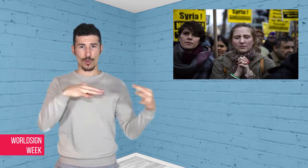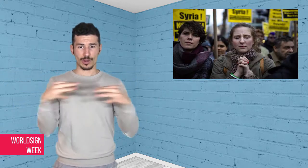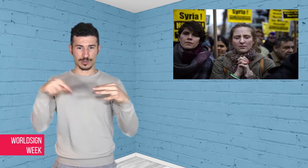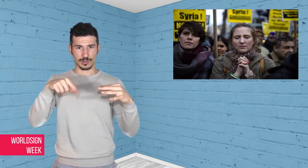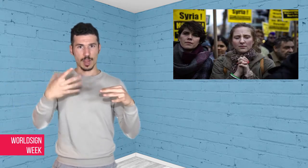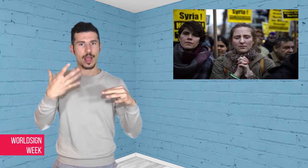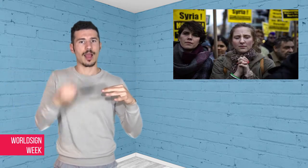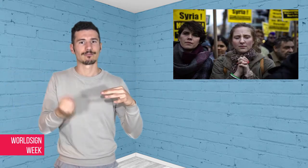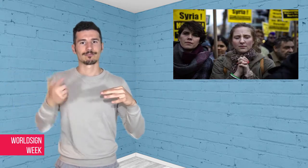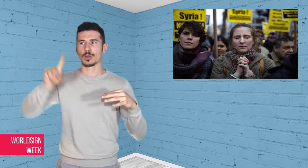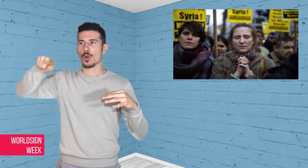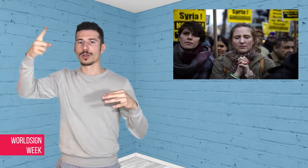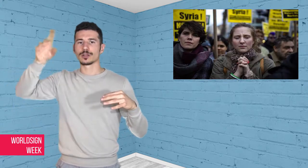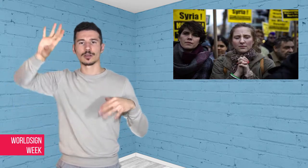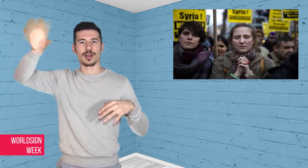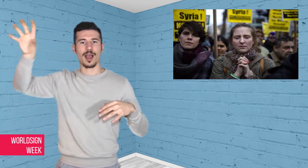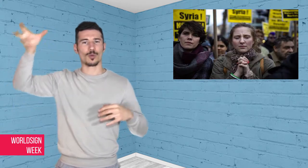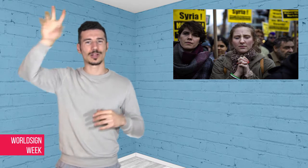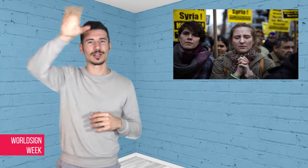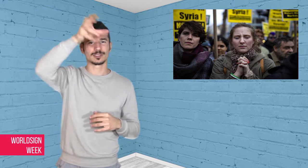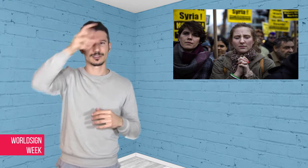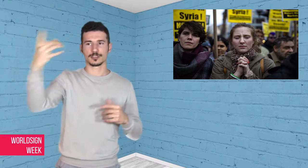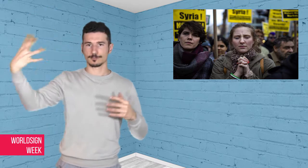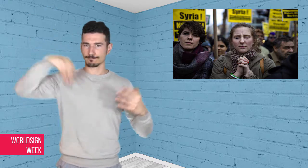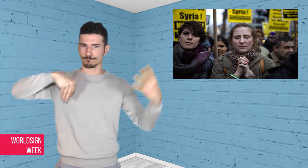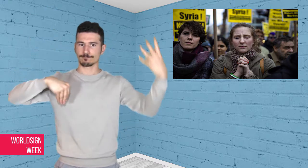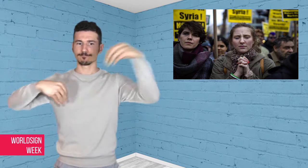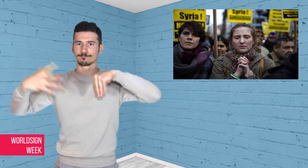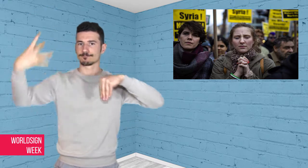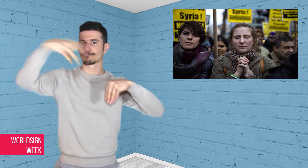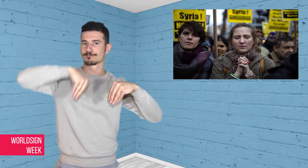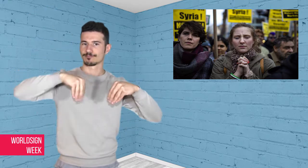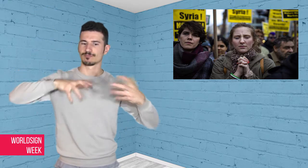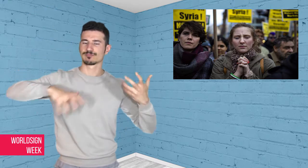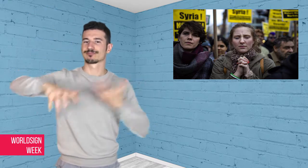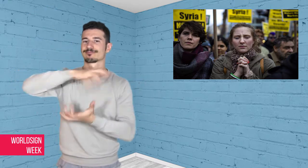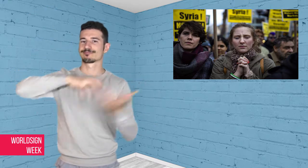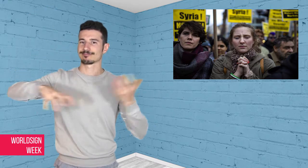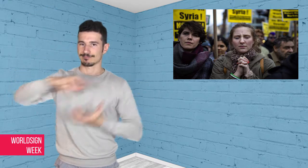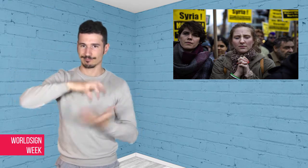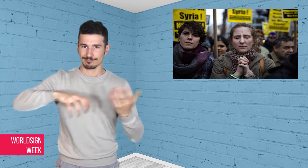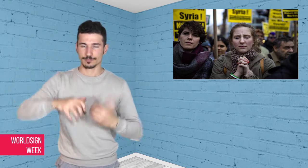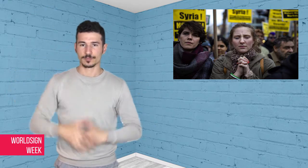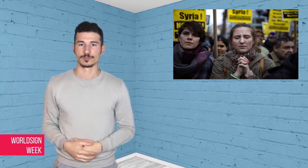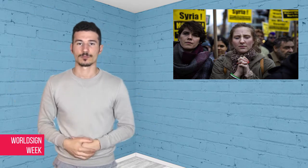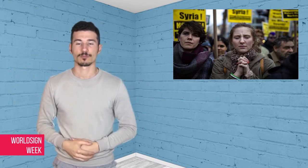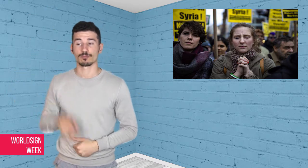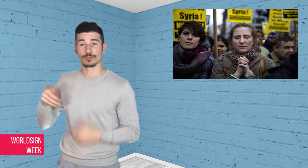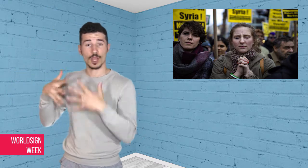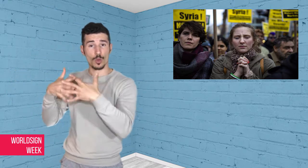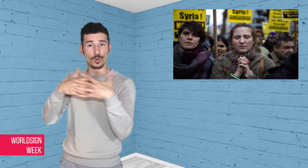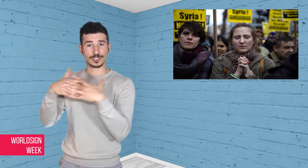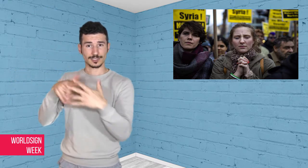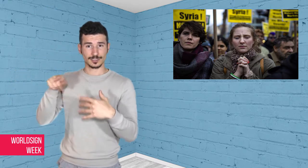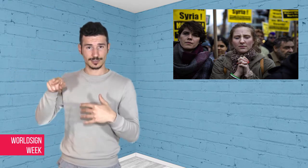many world powers involved in the conflict. The US which had minimal